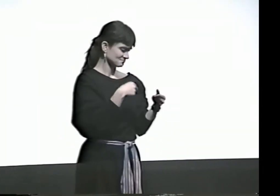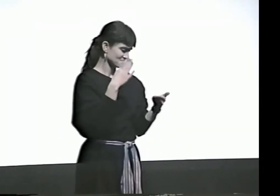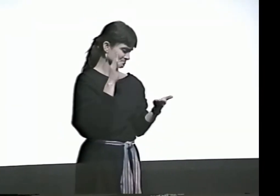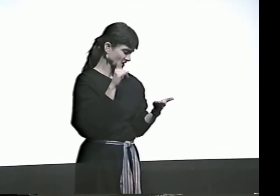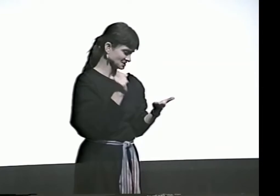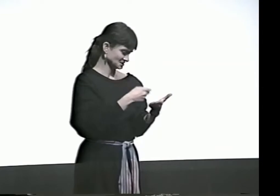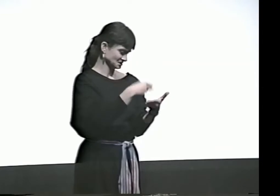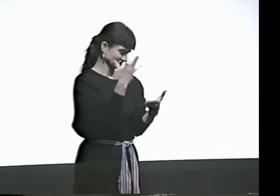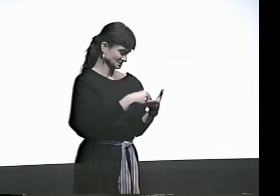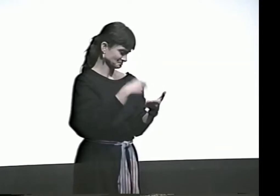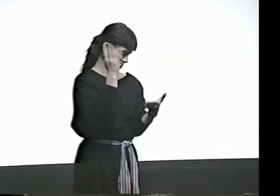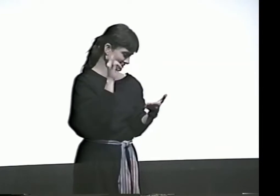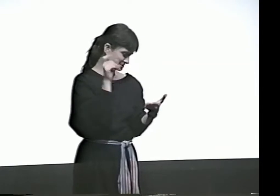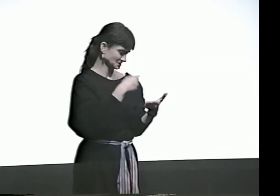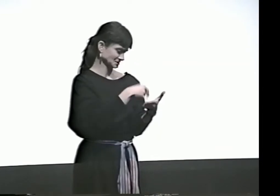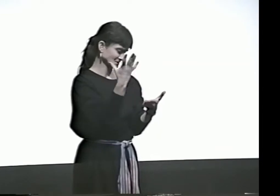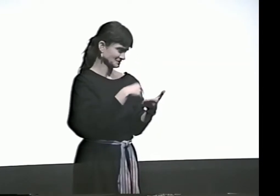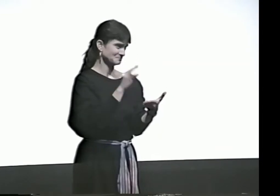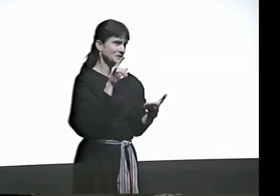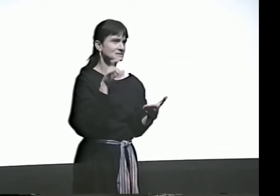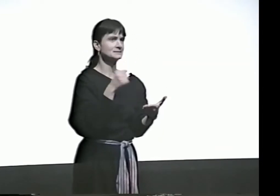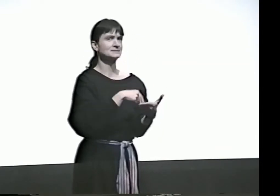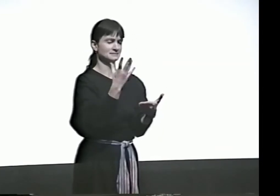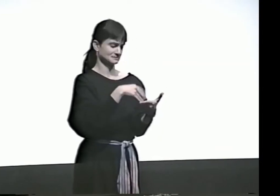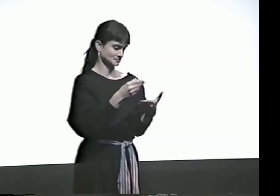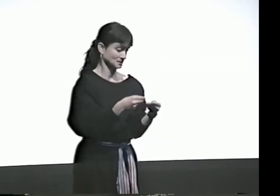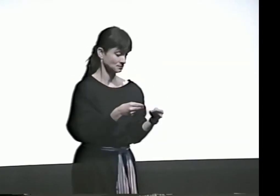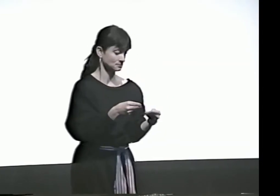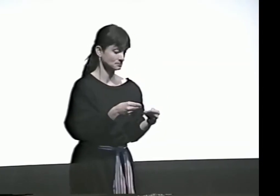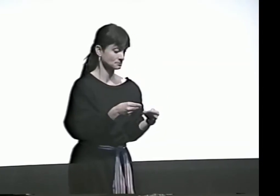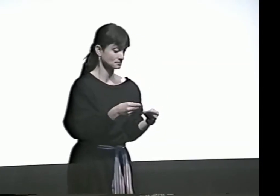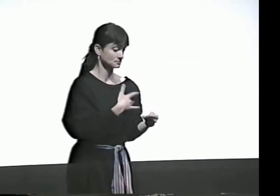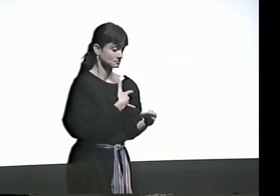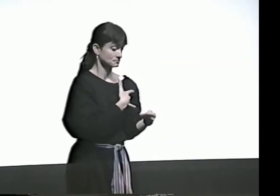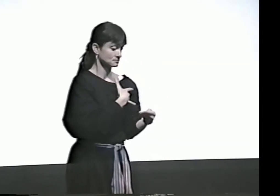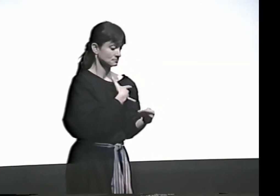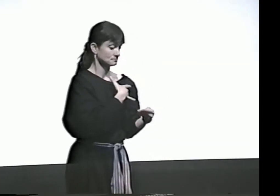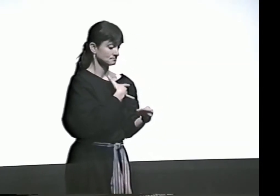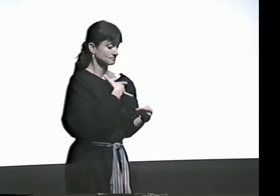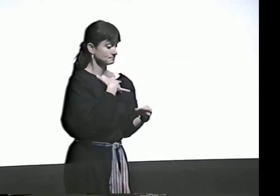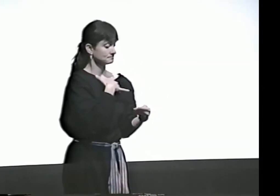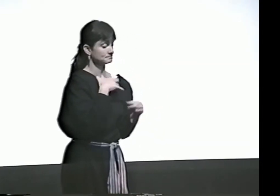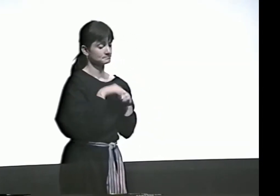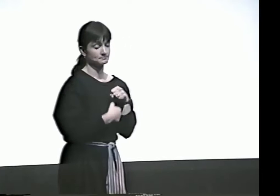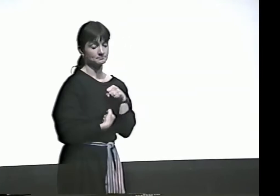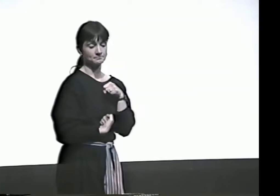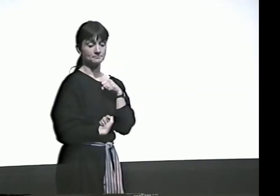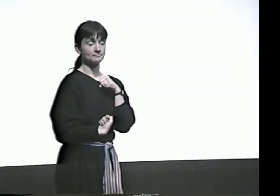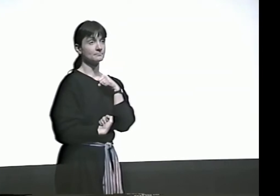AND THE BILLS, BILLS, MORE BILLS. AH! AND THEN I'LL SEE ONE OF THESE CARDS,